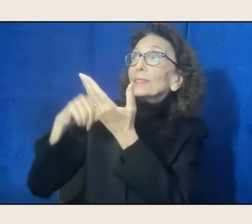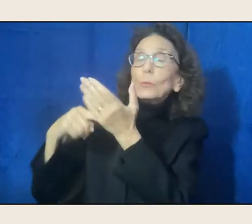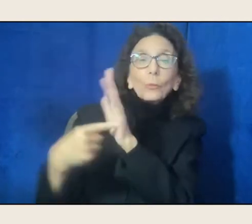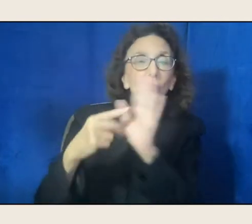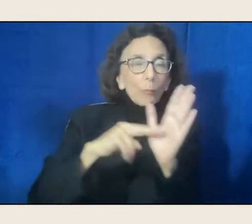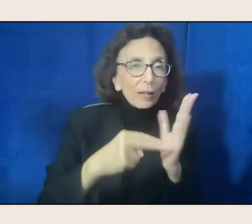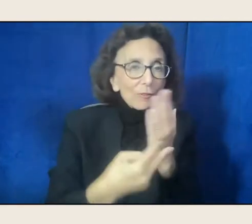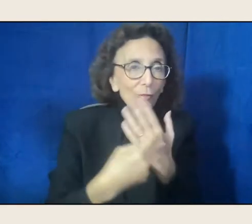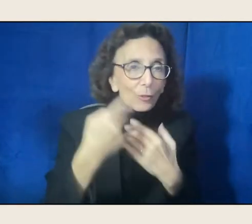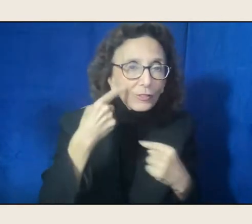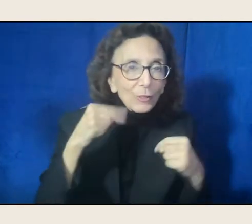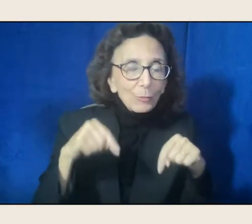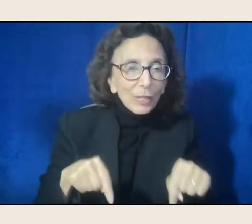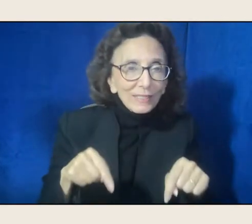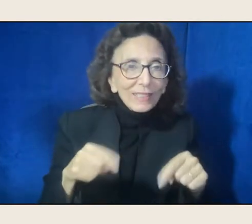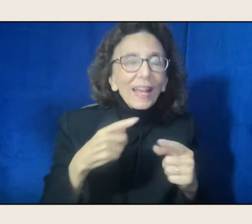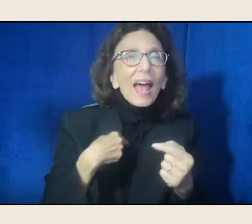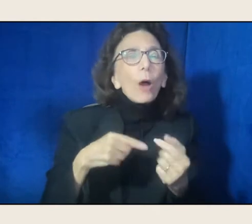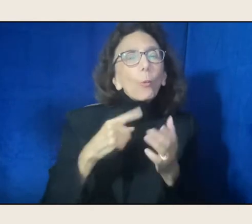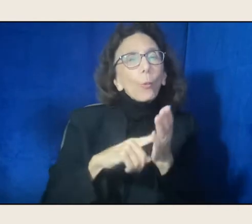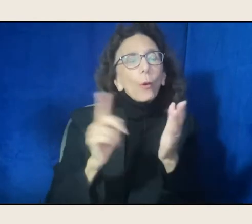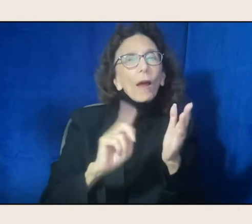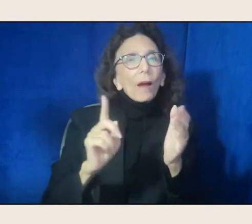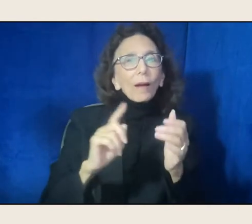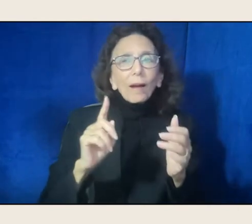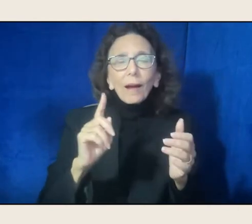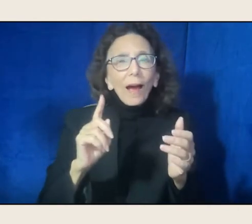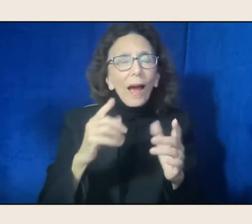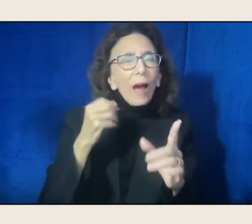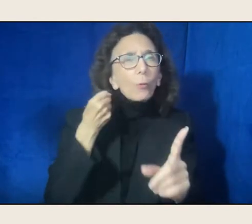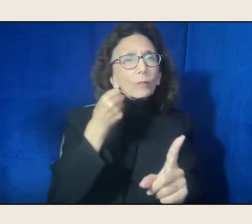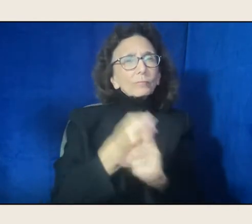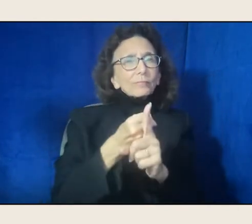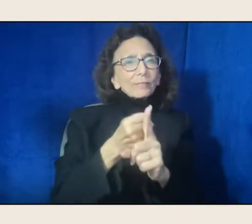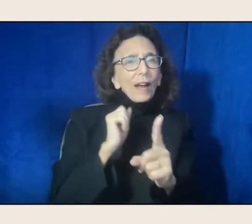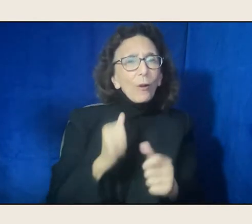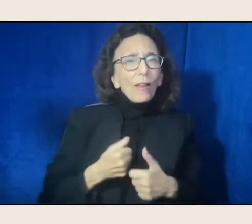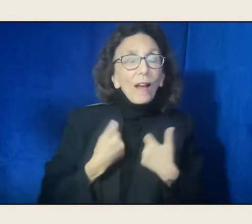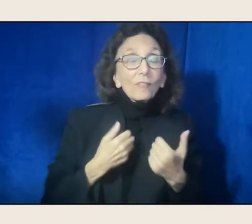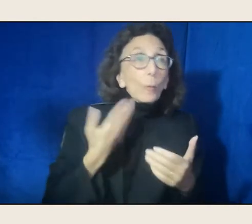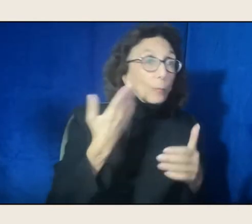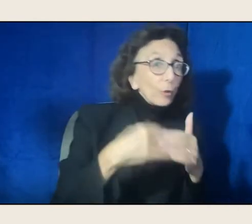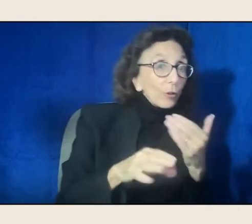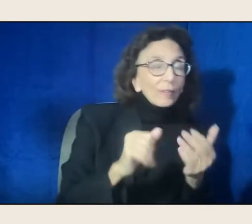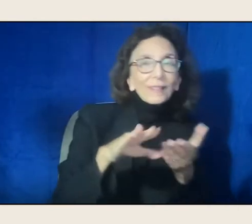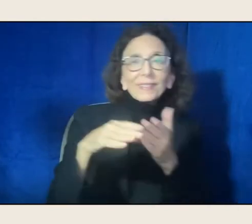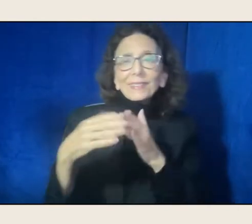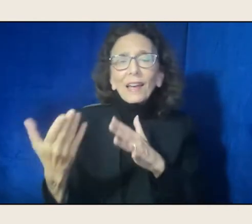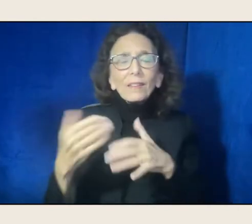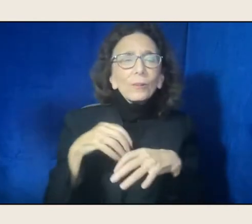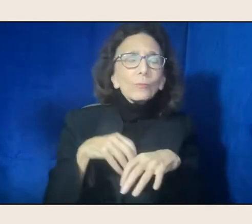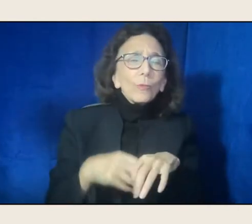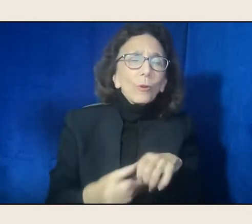birth and death, mourning and healing, devastation and celebration, fear and bravery.